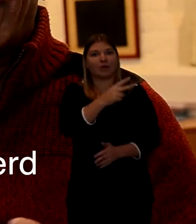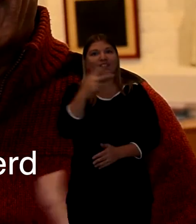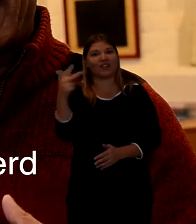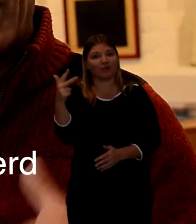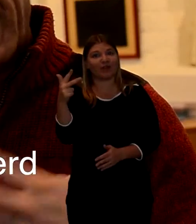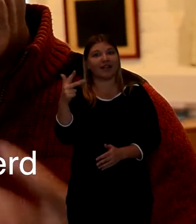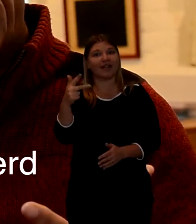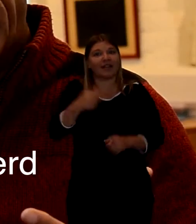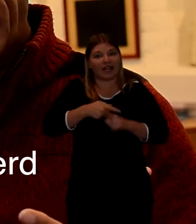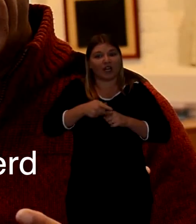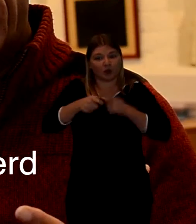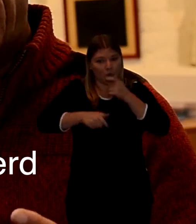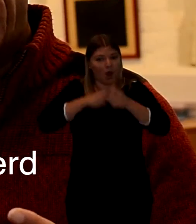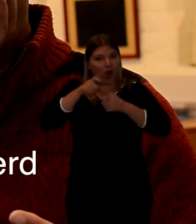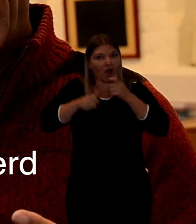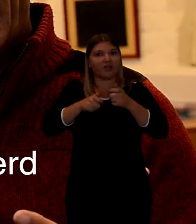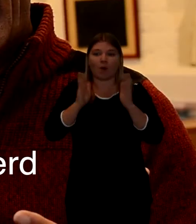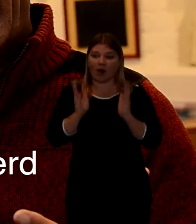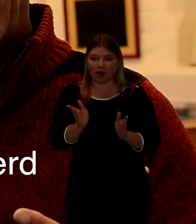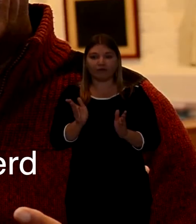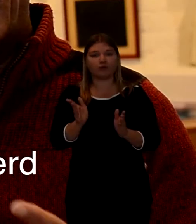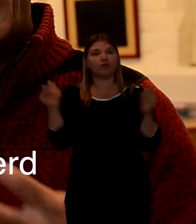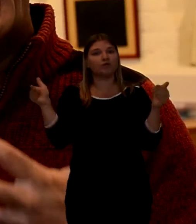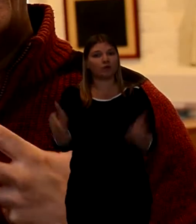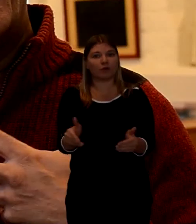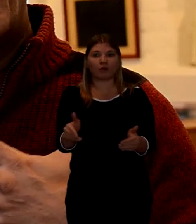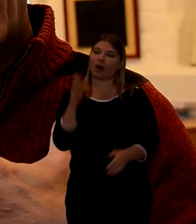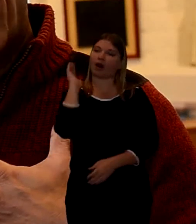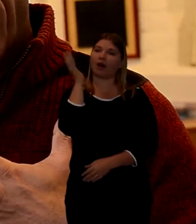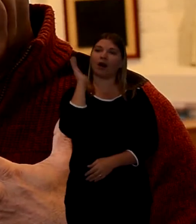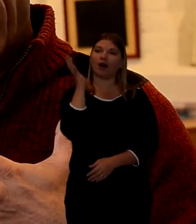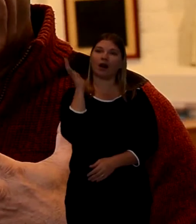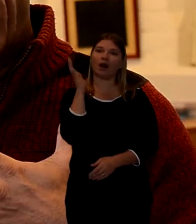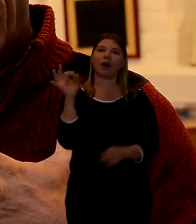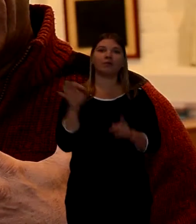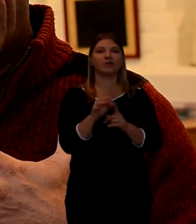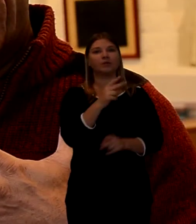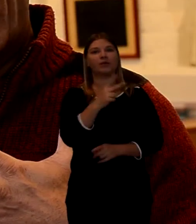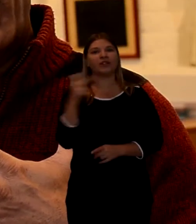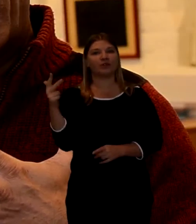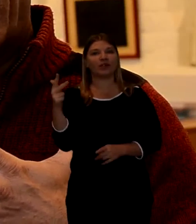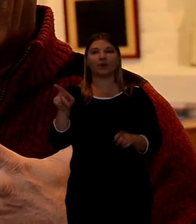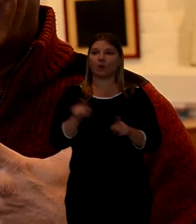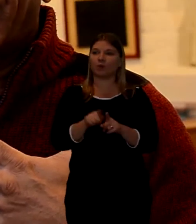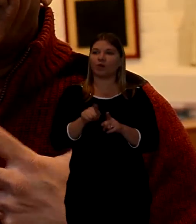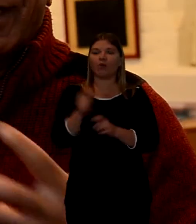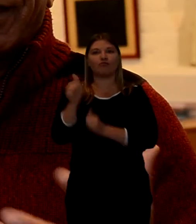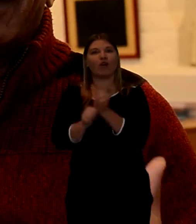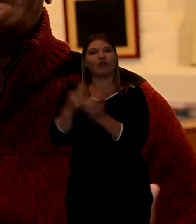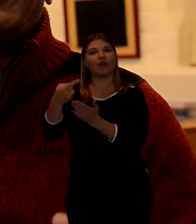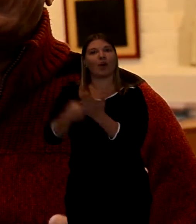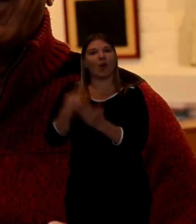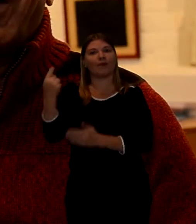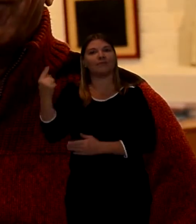And I read that in English and then my brother-in-law read it in Punjabi.